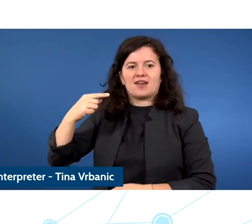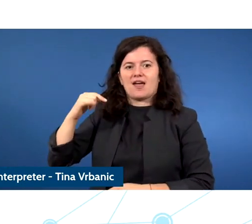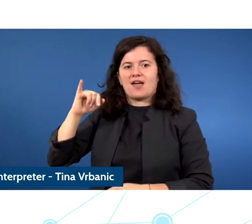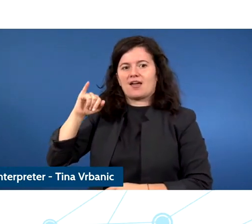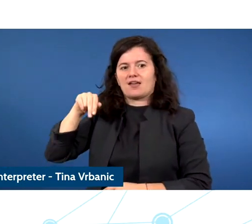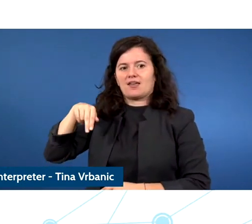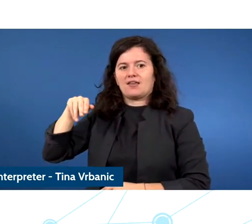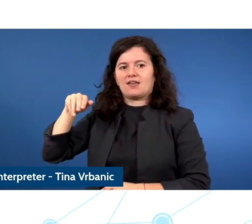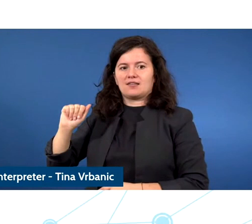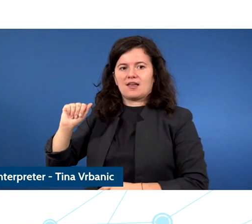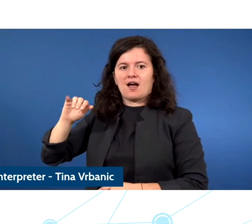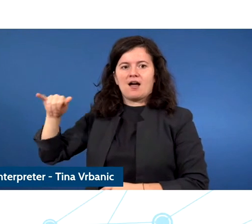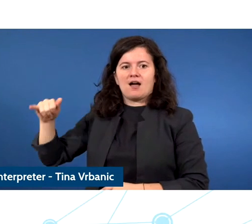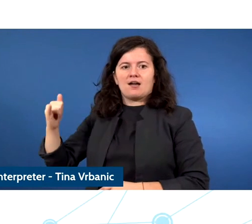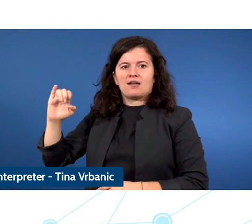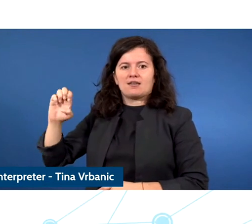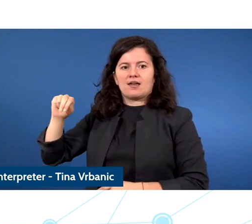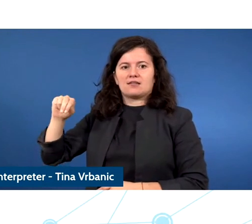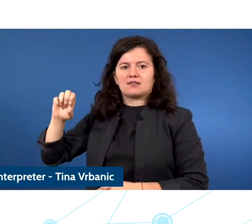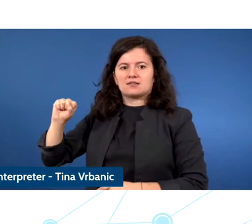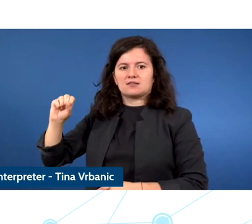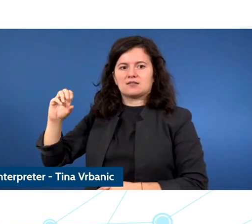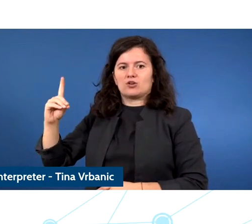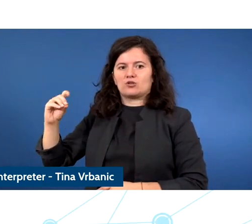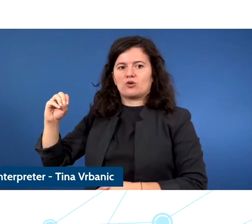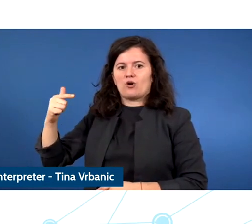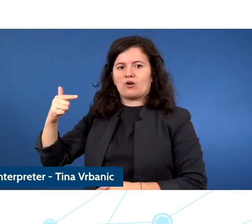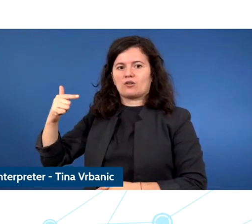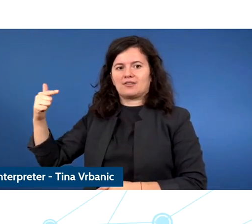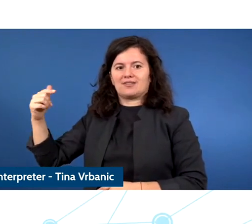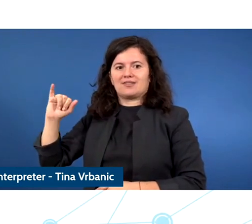children rights division and counselors of Europe rights